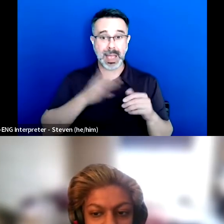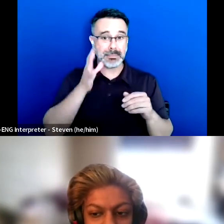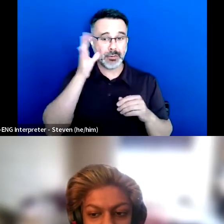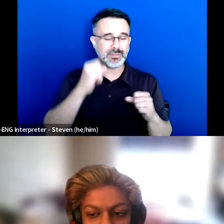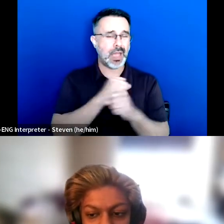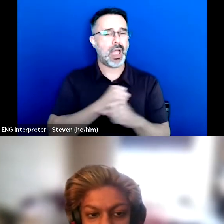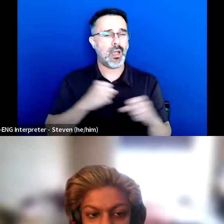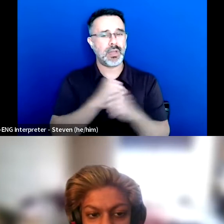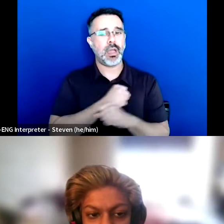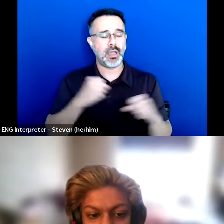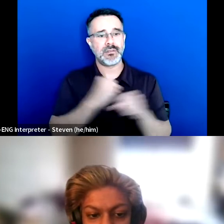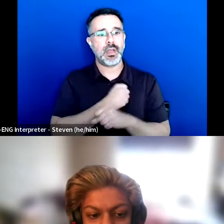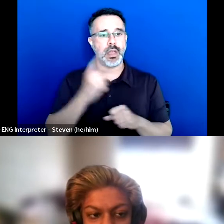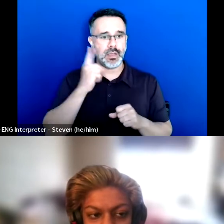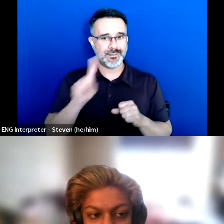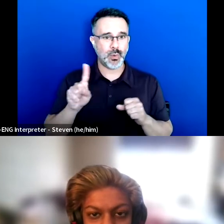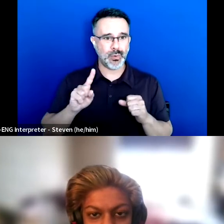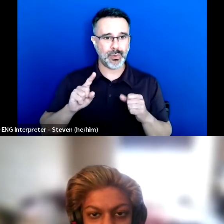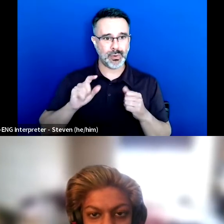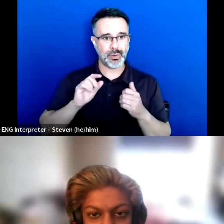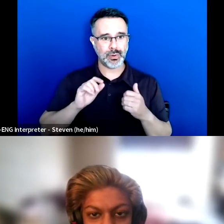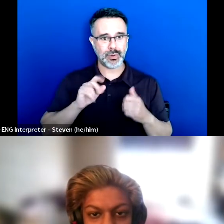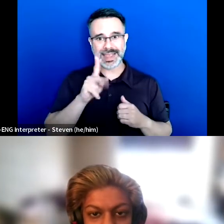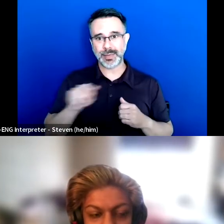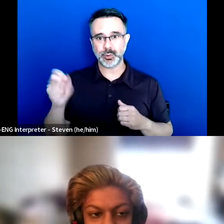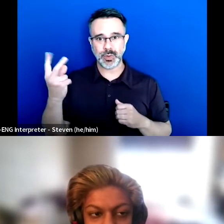So at the time I kind of just needed things like extra time and my own room.